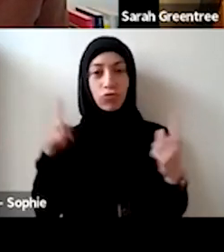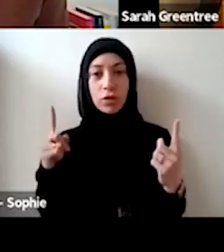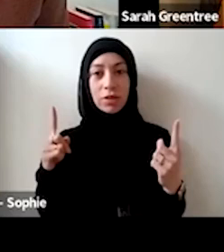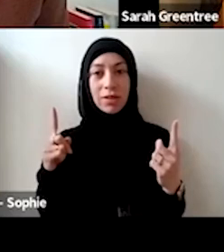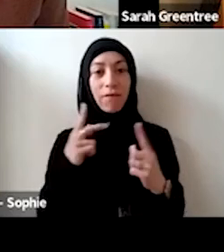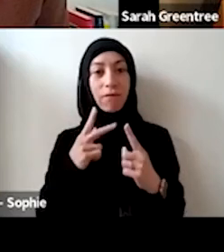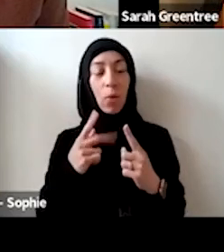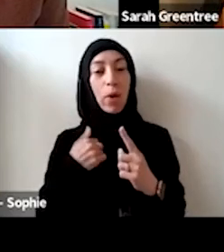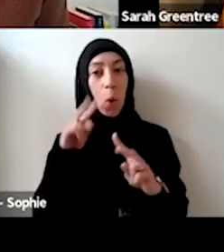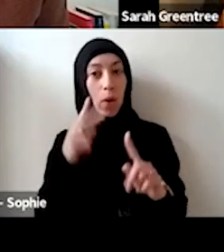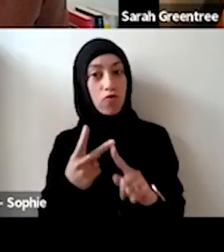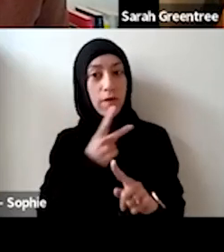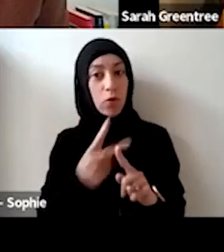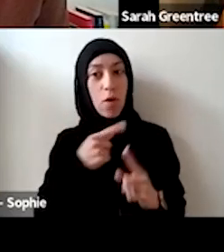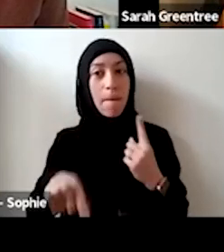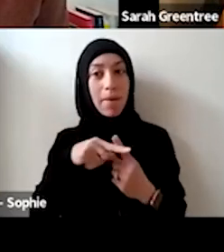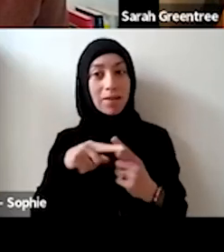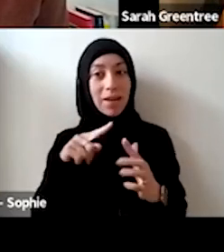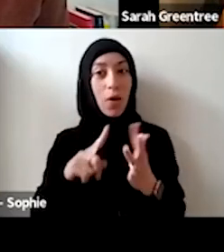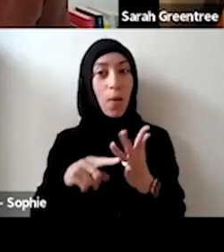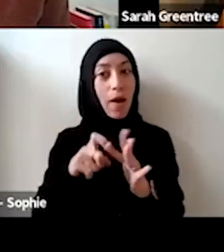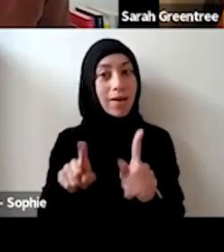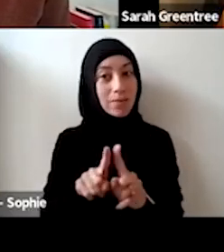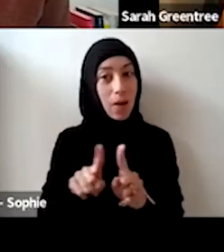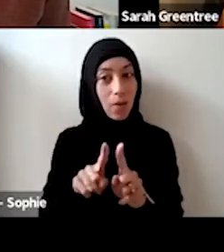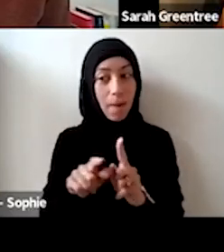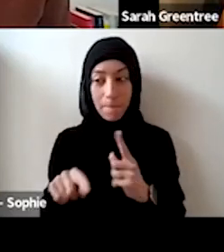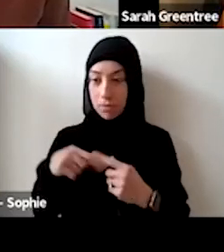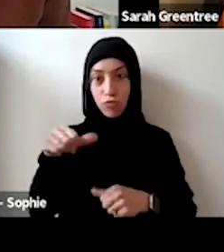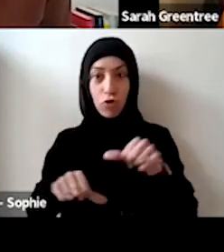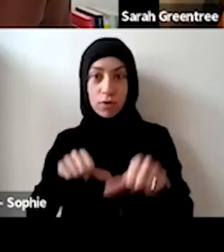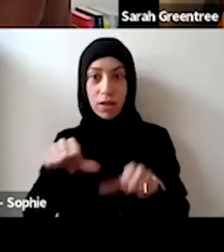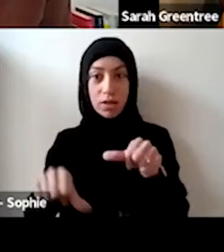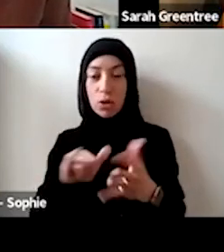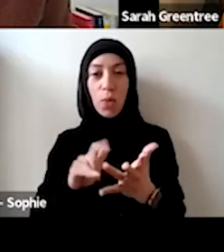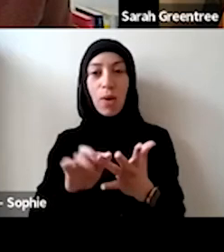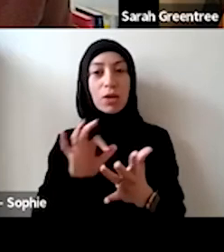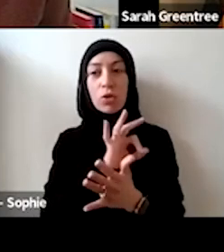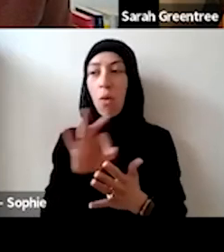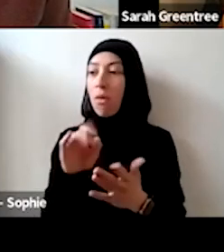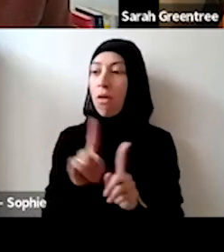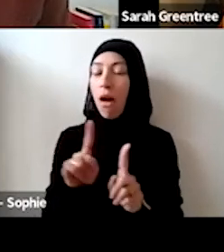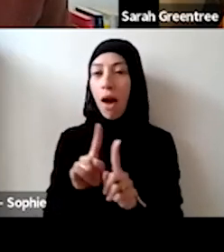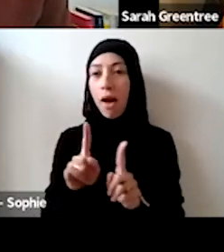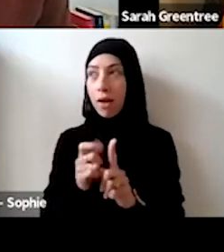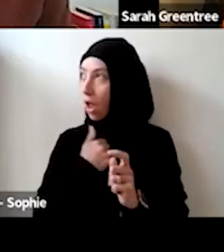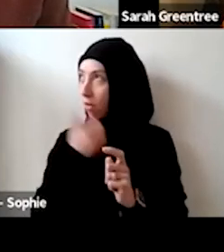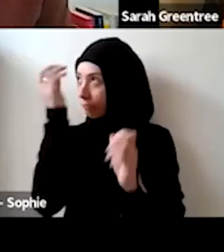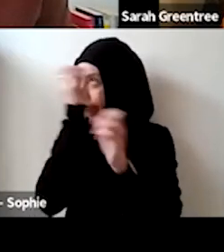and then the applications towards the end of the process as well so we don't. review and the applications towards the end of the process as well. So, does not number in our heads in terms of that, and what we try to